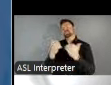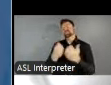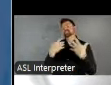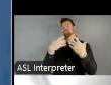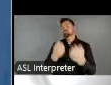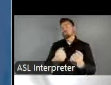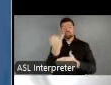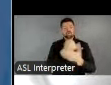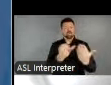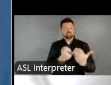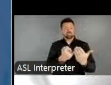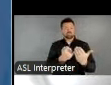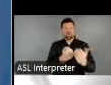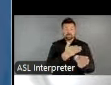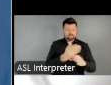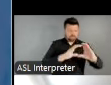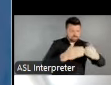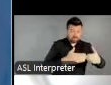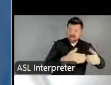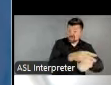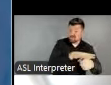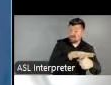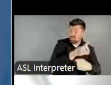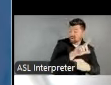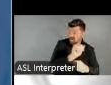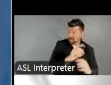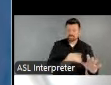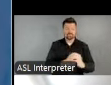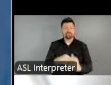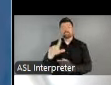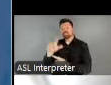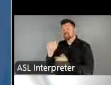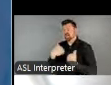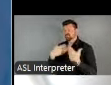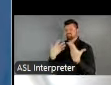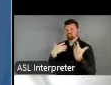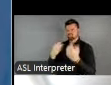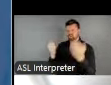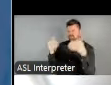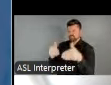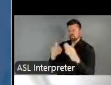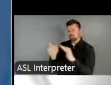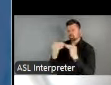the local level. Local arts agencies also have a strong focus on community-facing work with